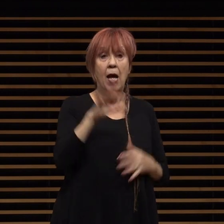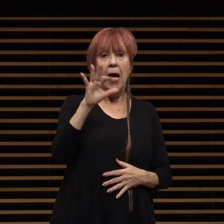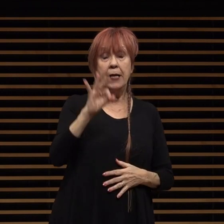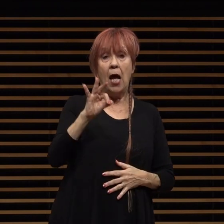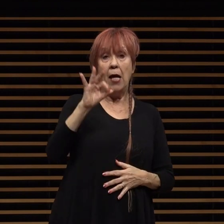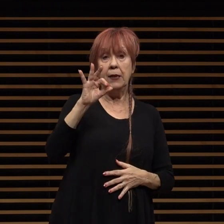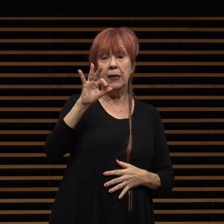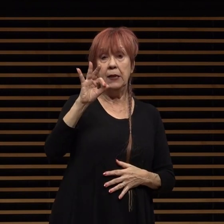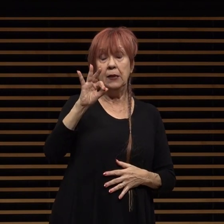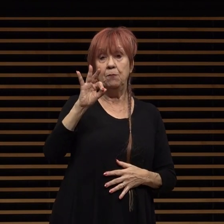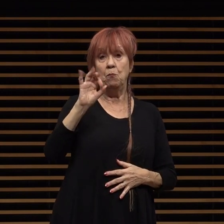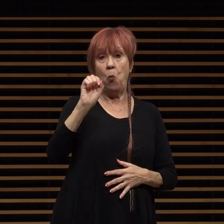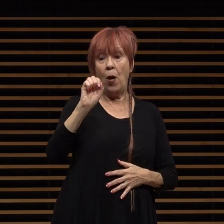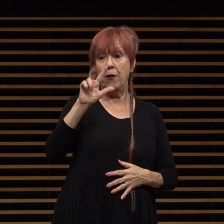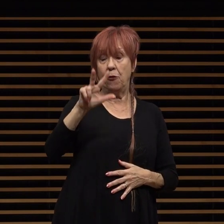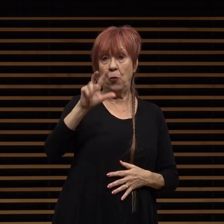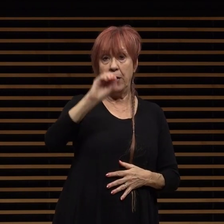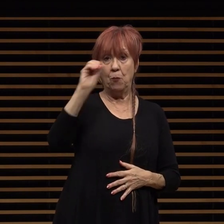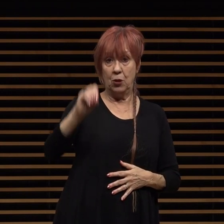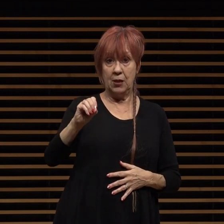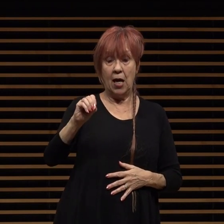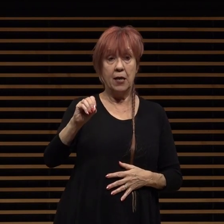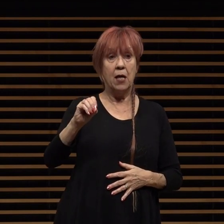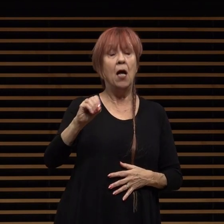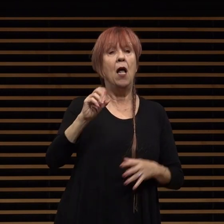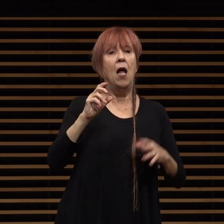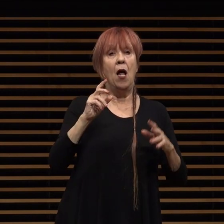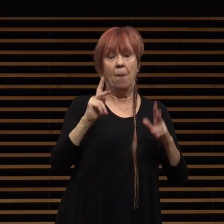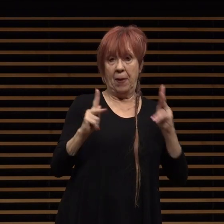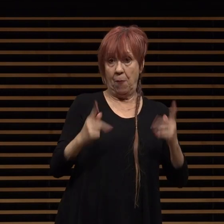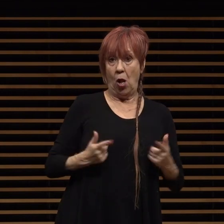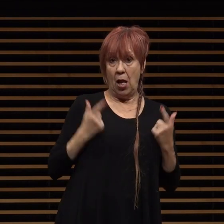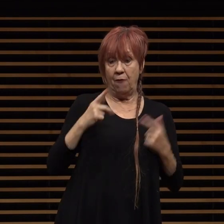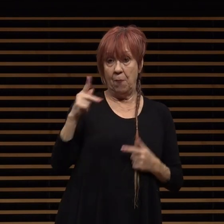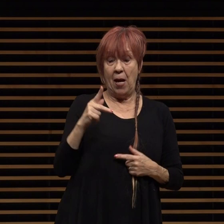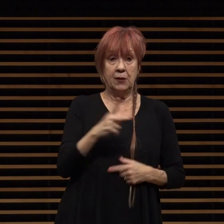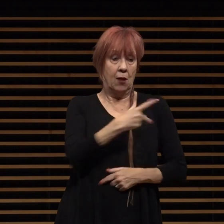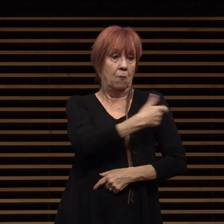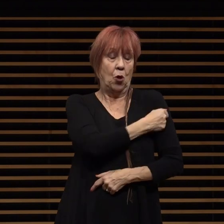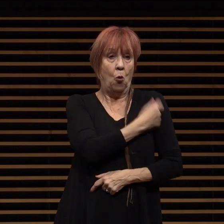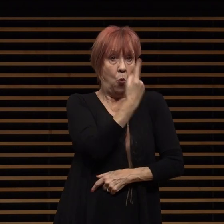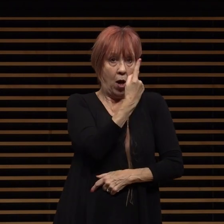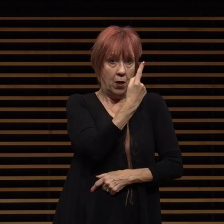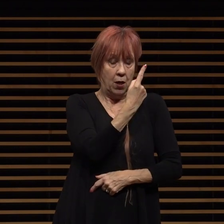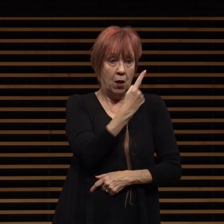all residents have received at least one vaccine dose